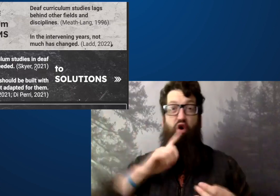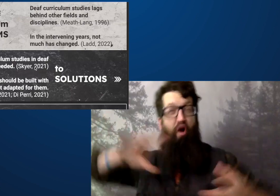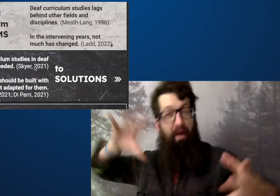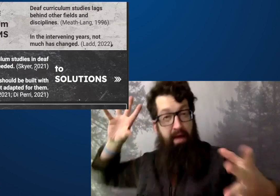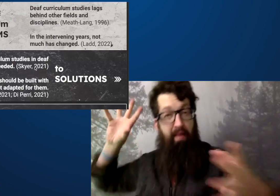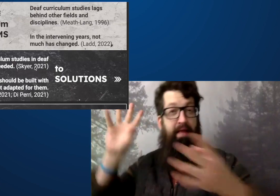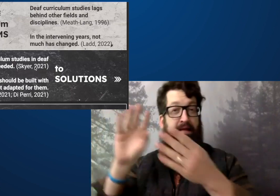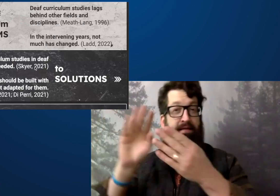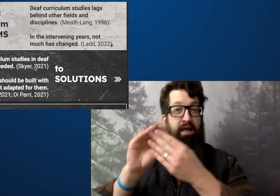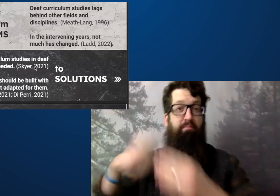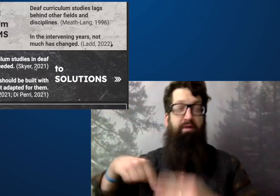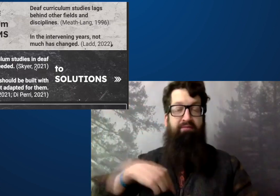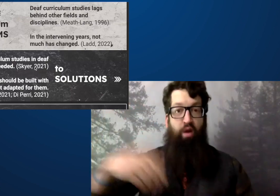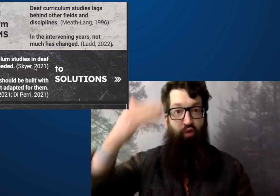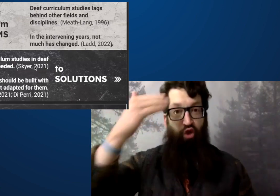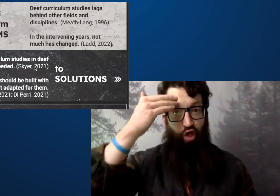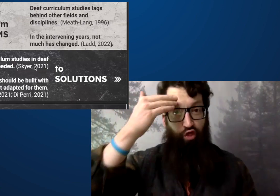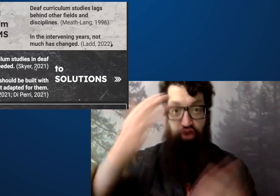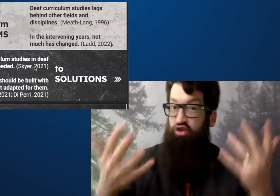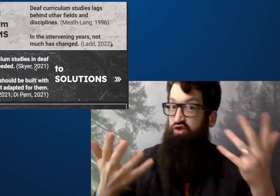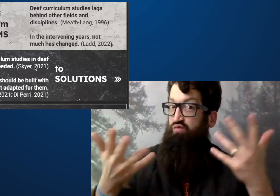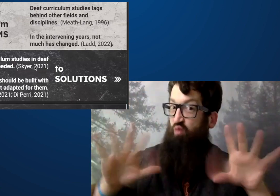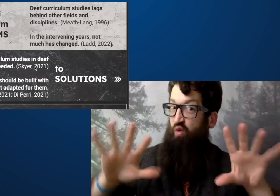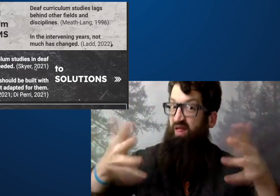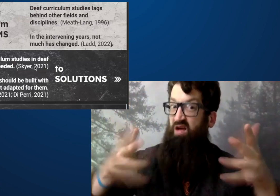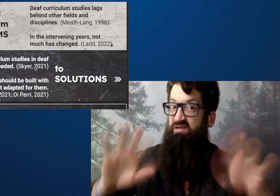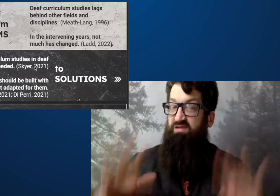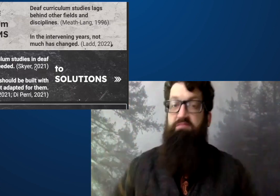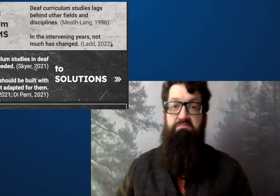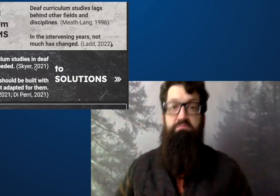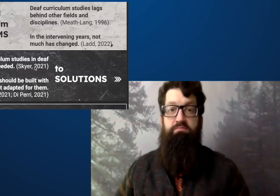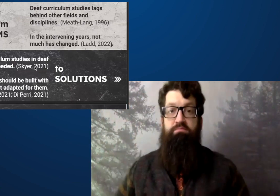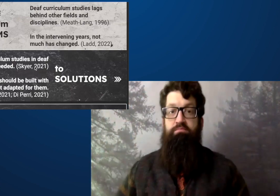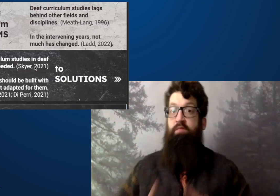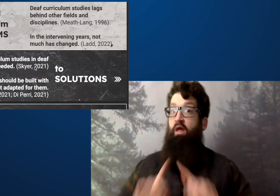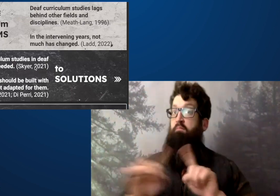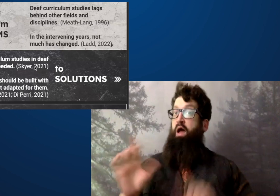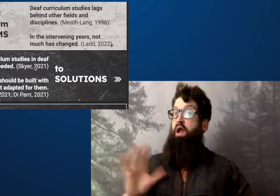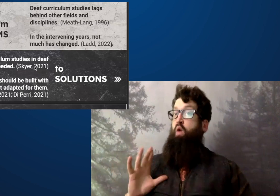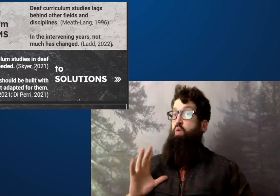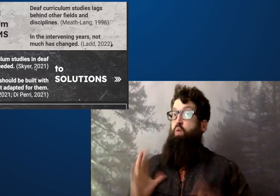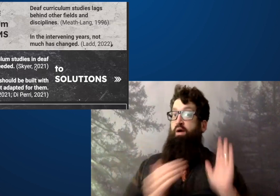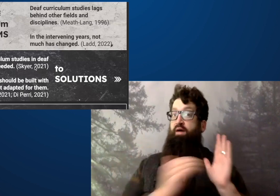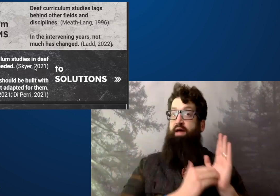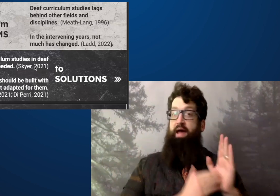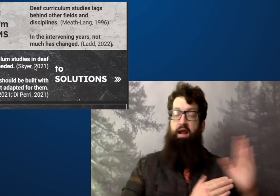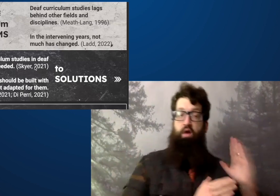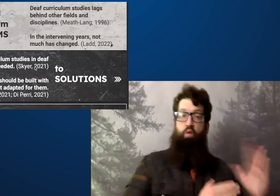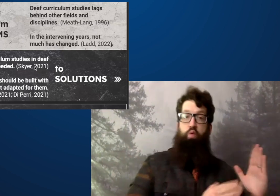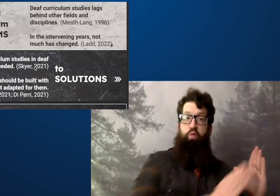So here are two pieces of research and that's it.